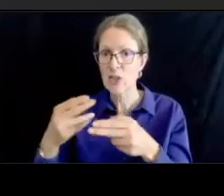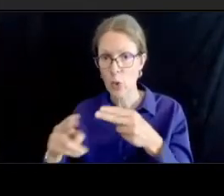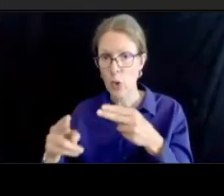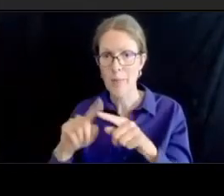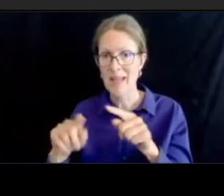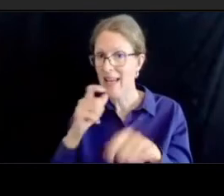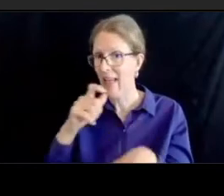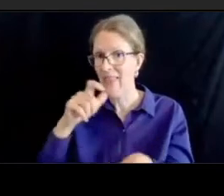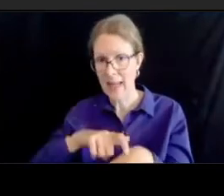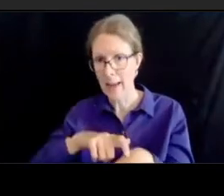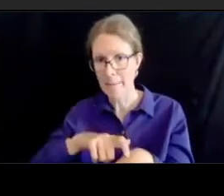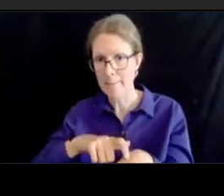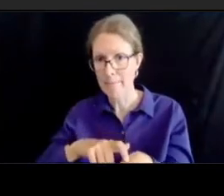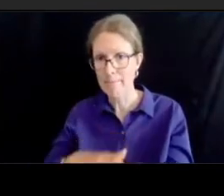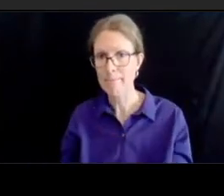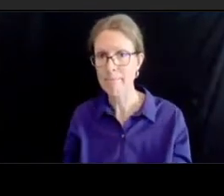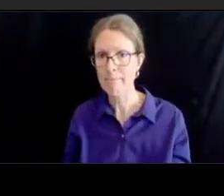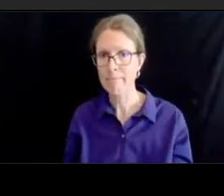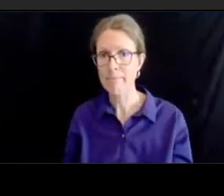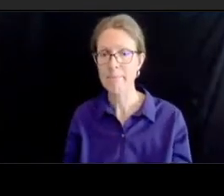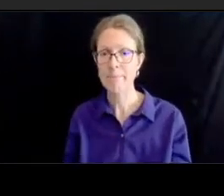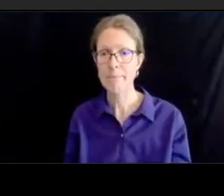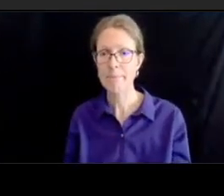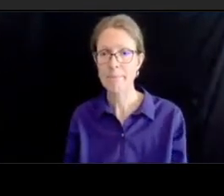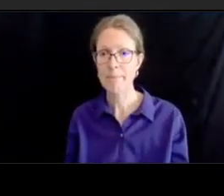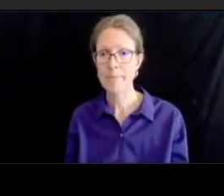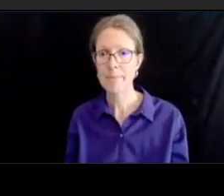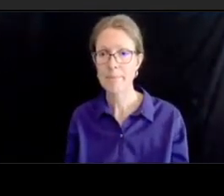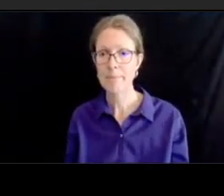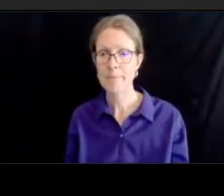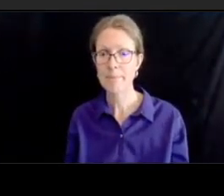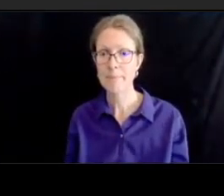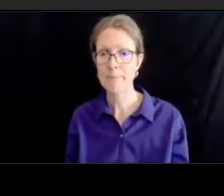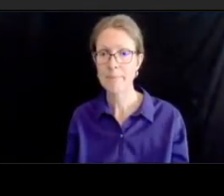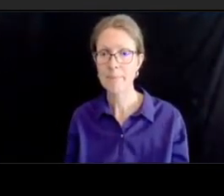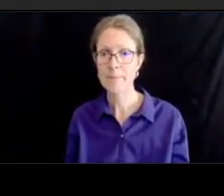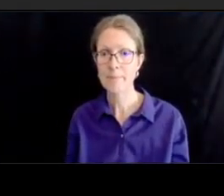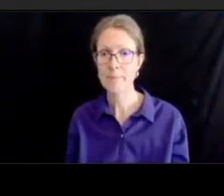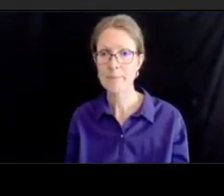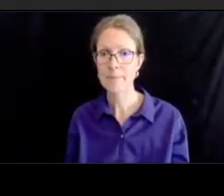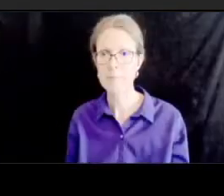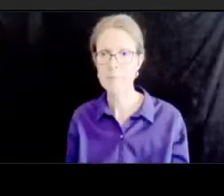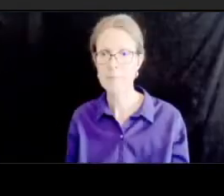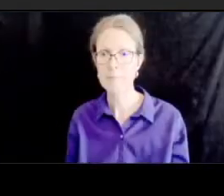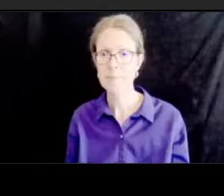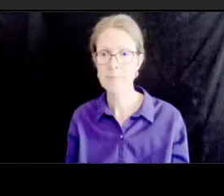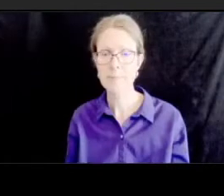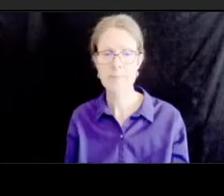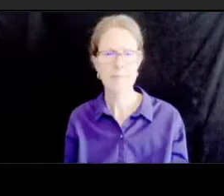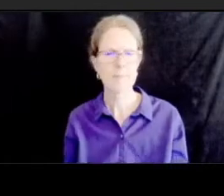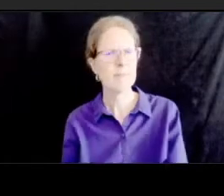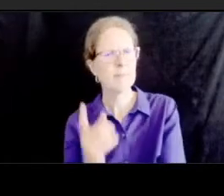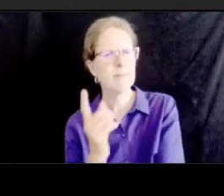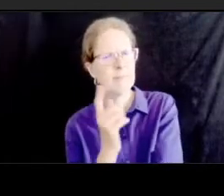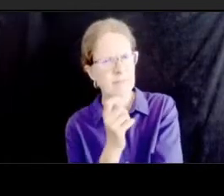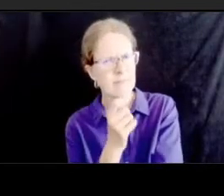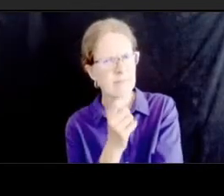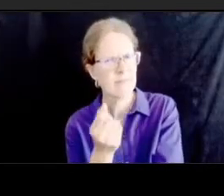i don't understand that hey amy uh sc again i think i can further help to answer your